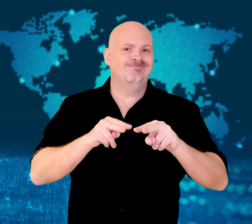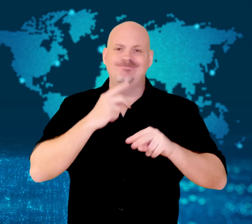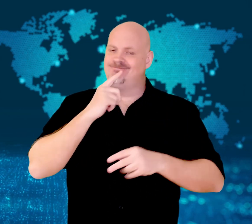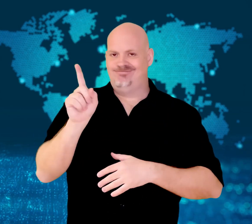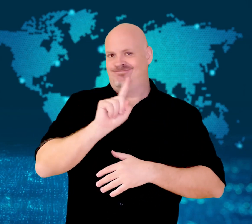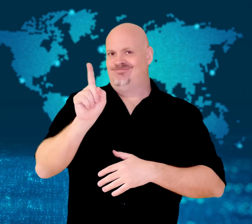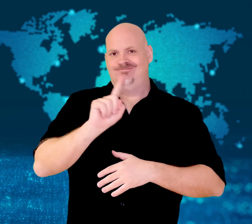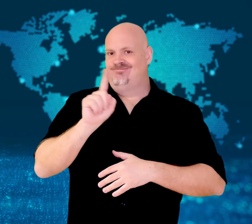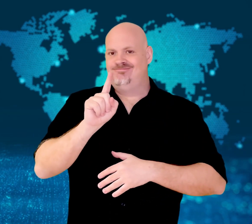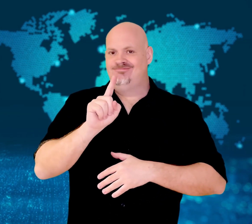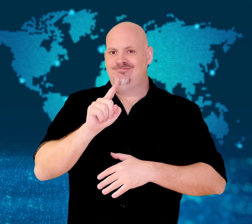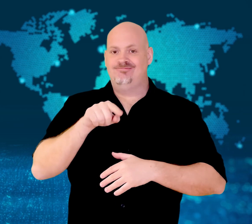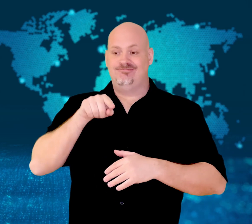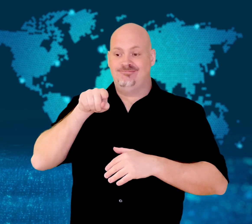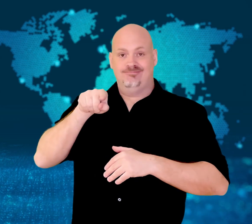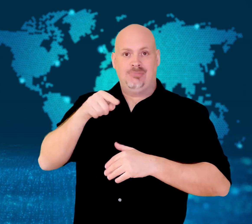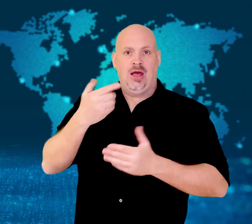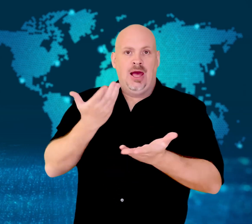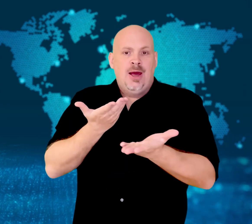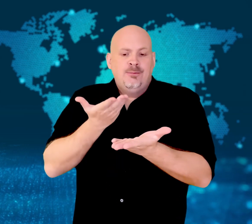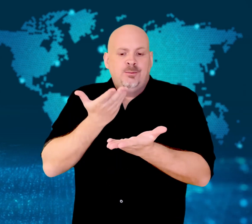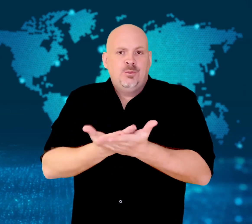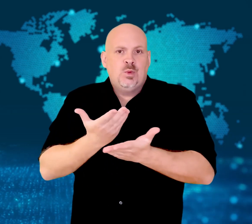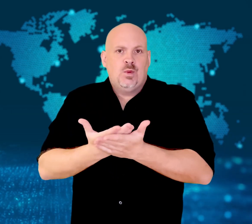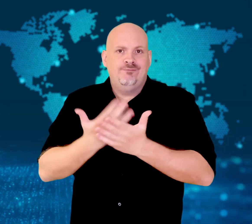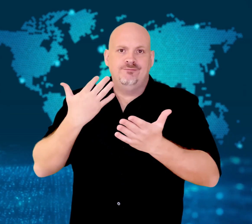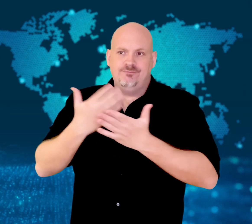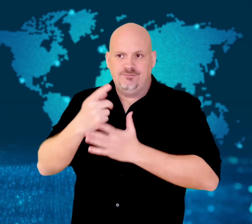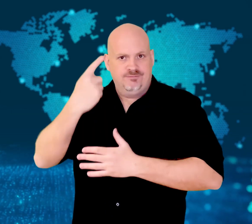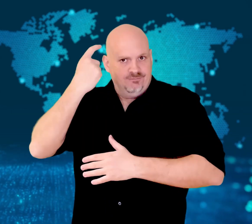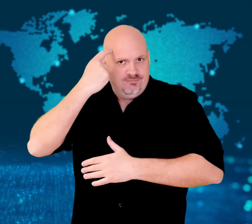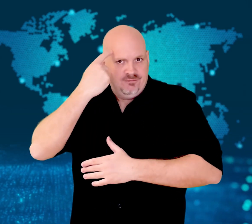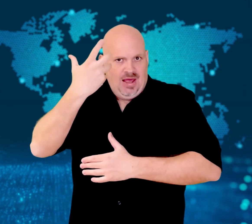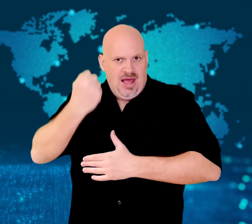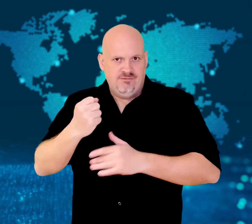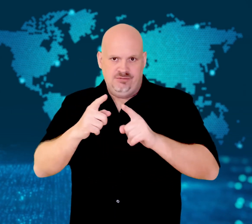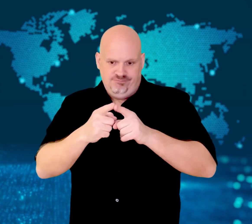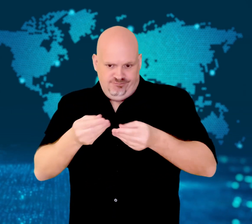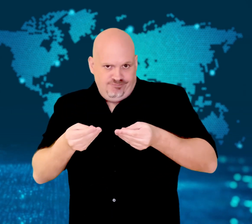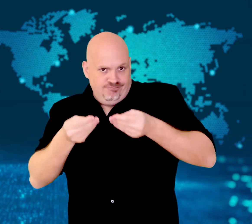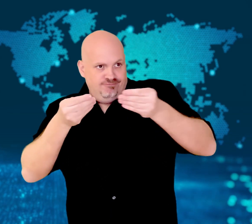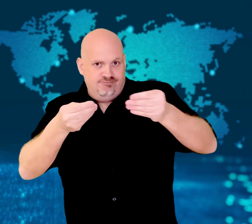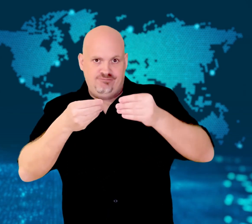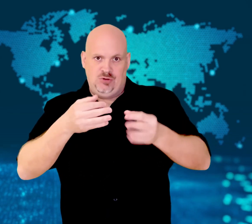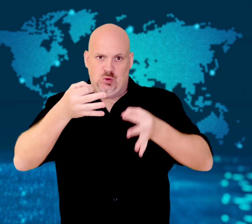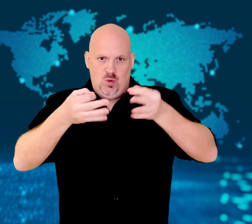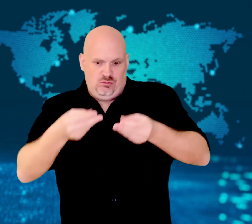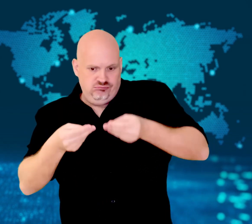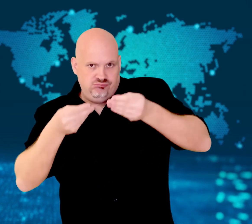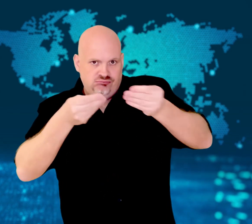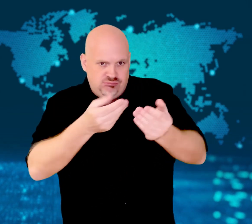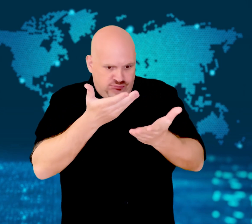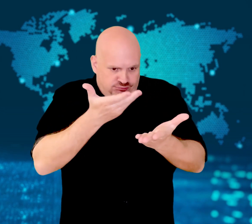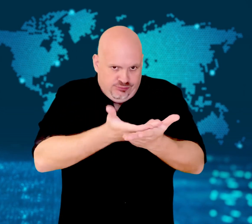The ruling ended all legal processes to stop his execution.